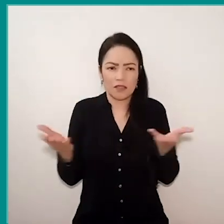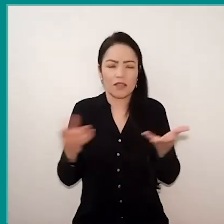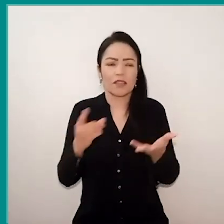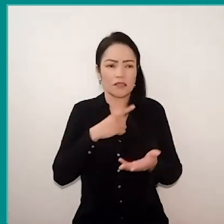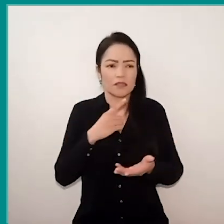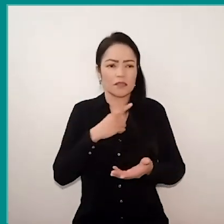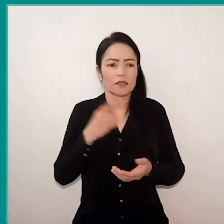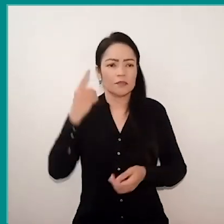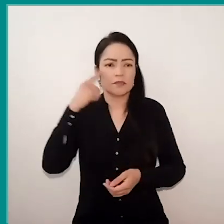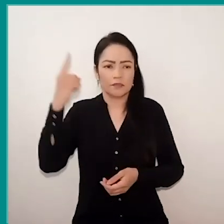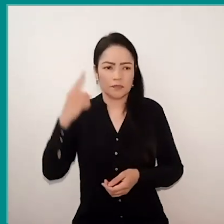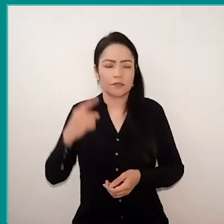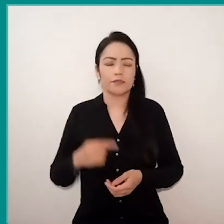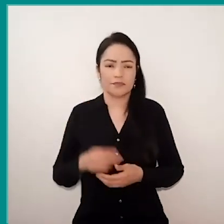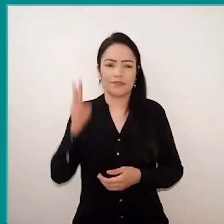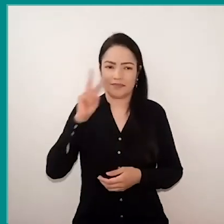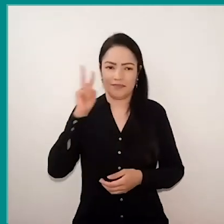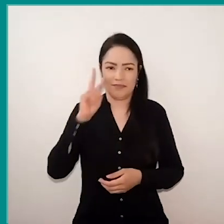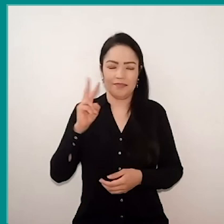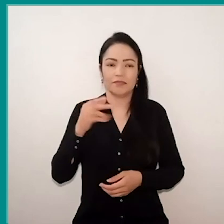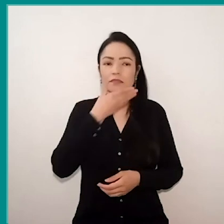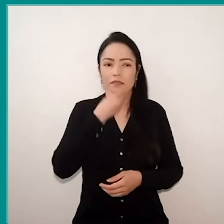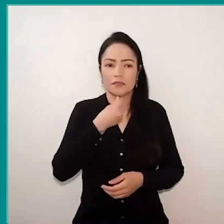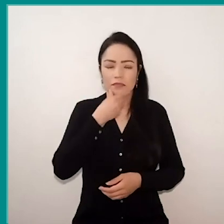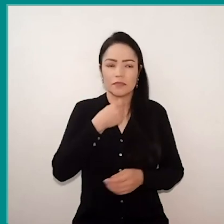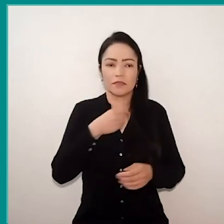I remember a story that was a boy, he did crochet,